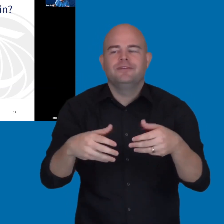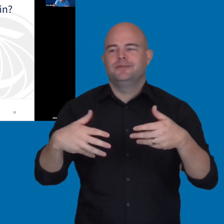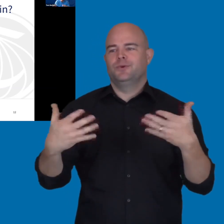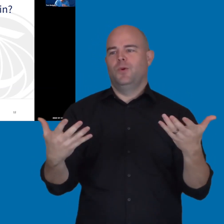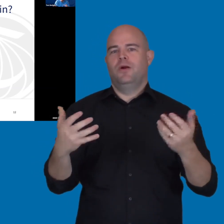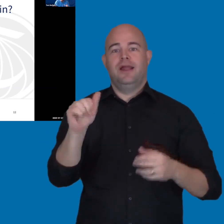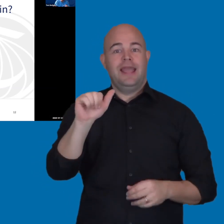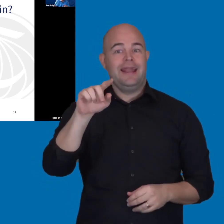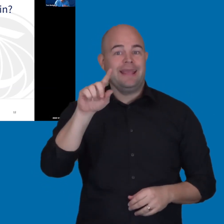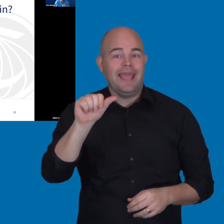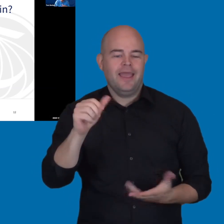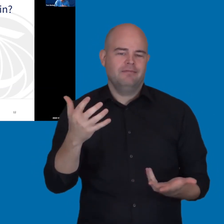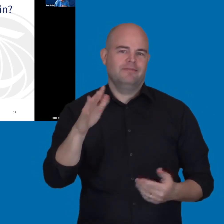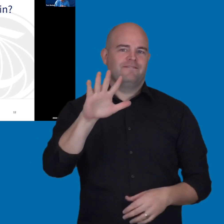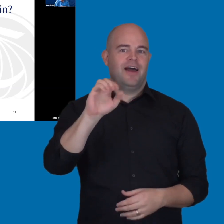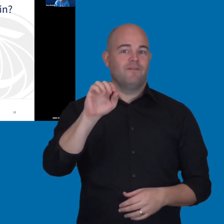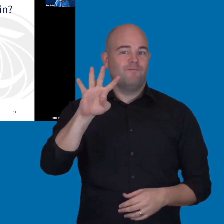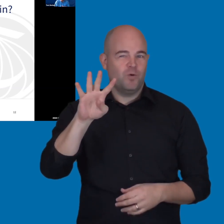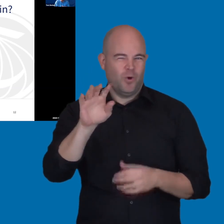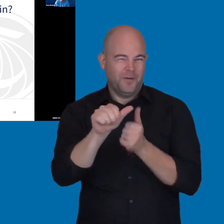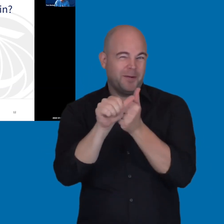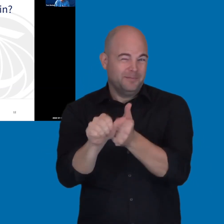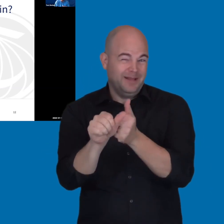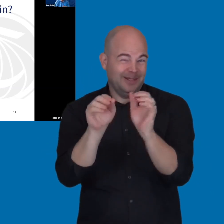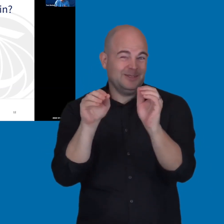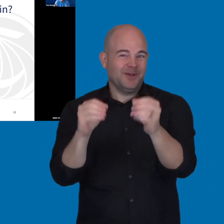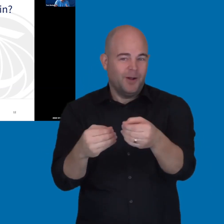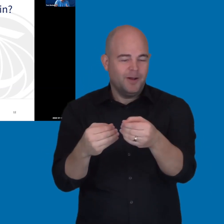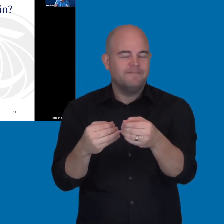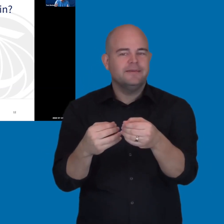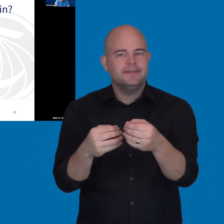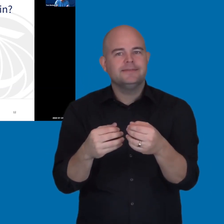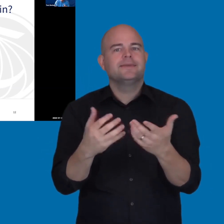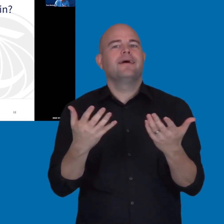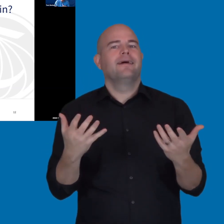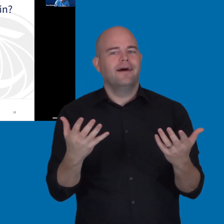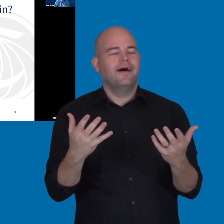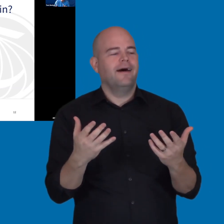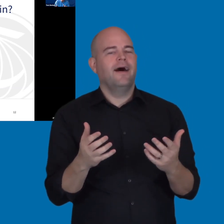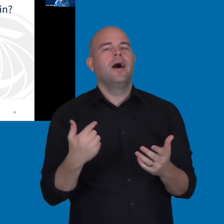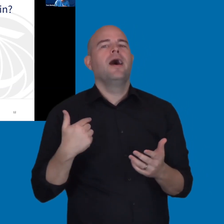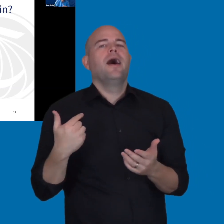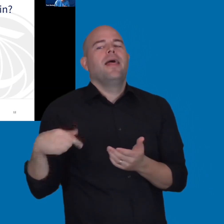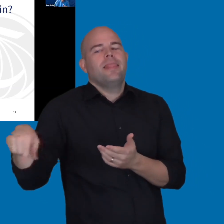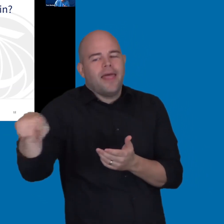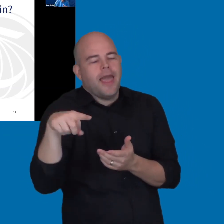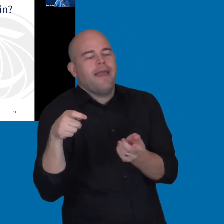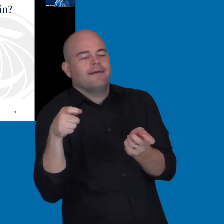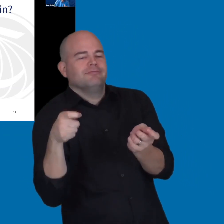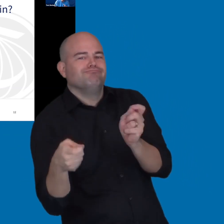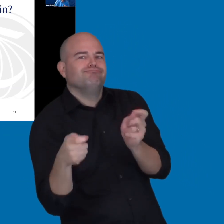or ADA or 504 Compliance Office. Individualized adaptations are made for things